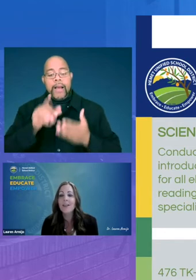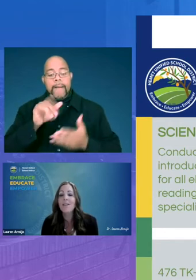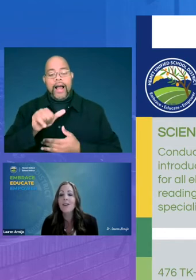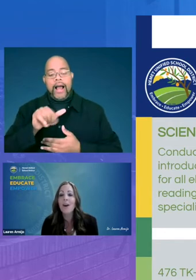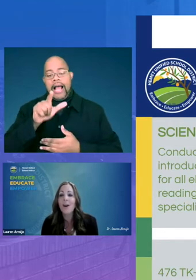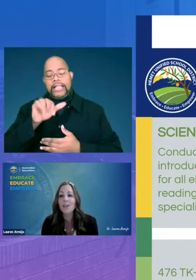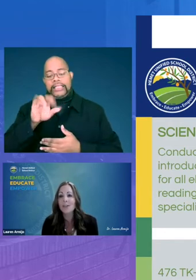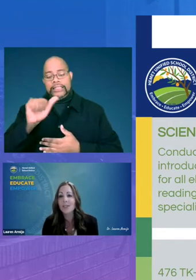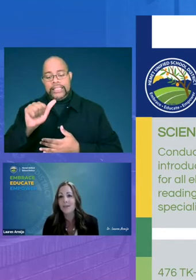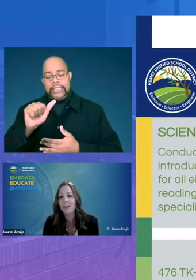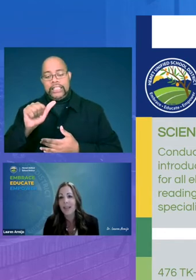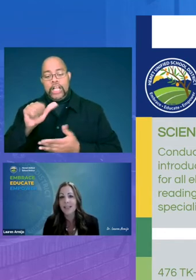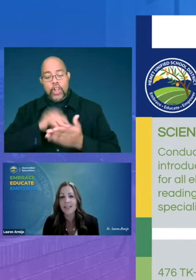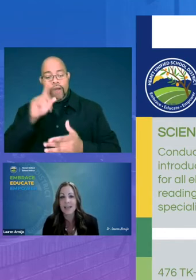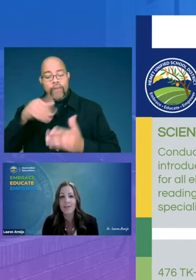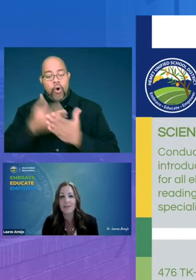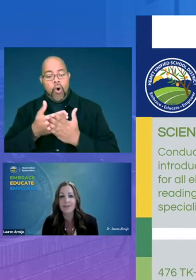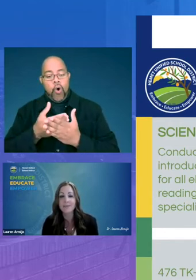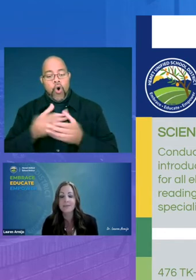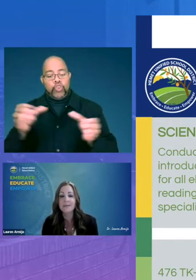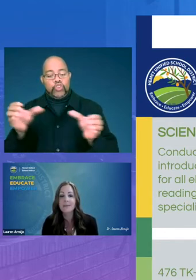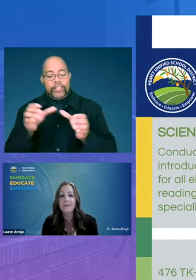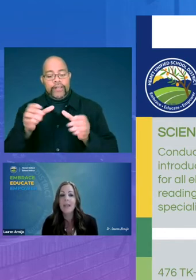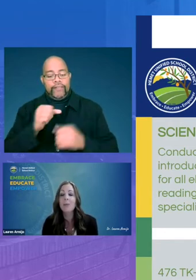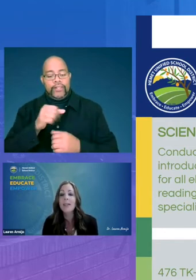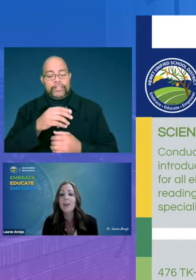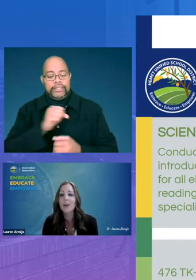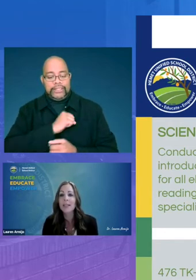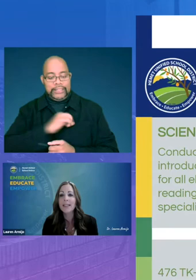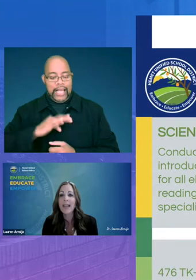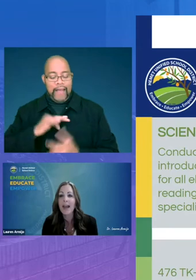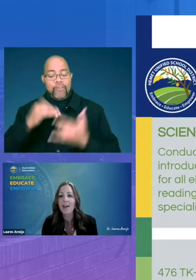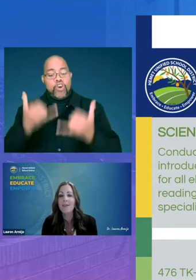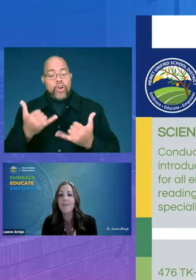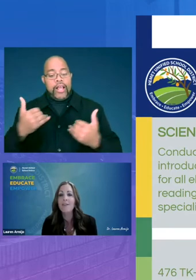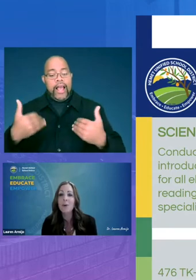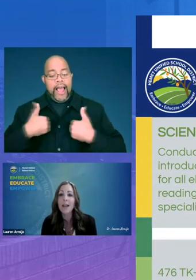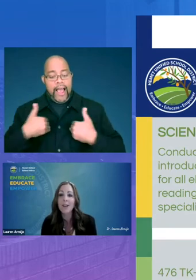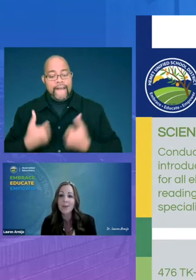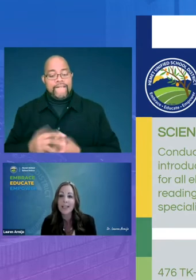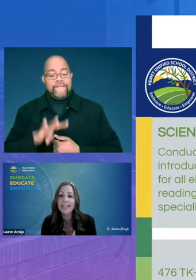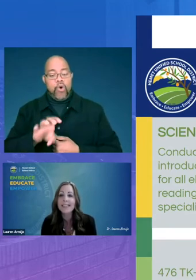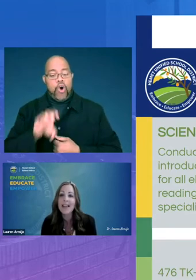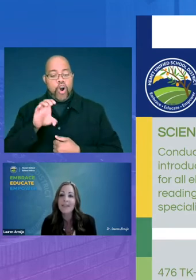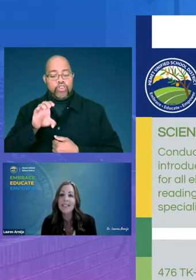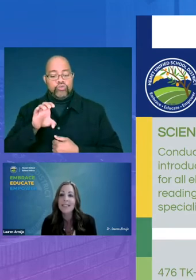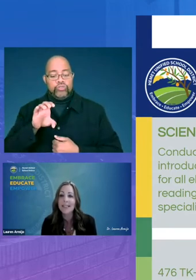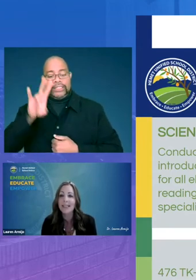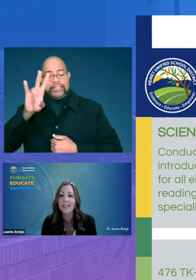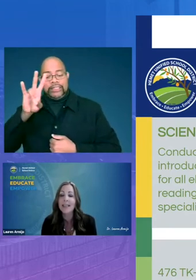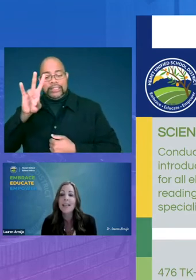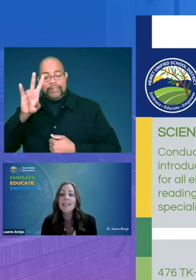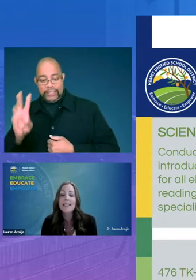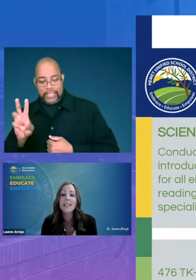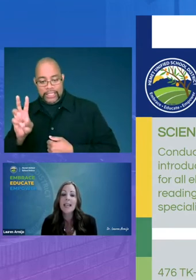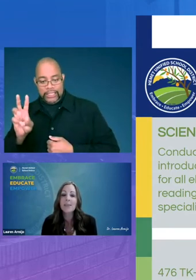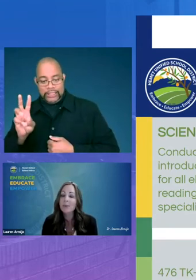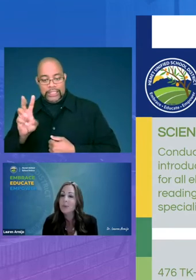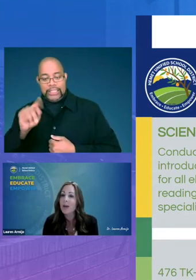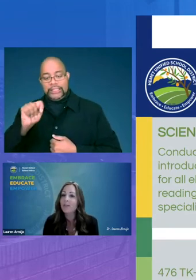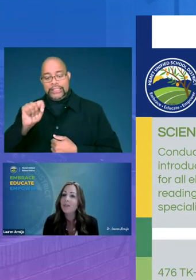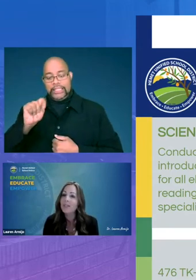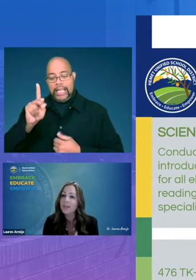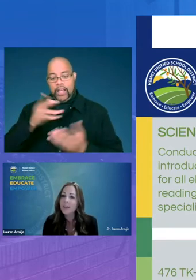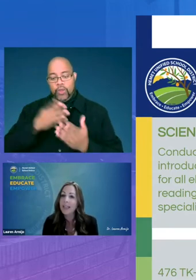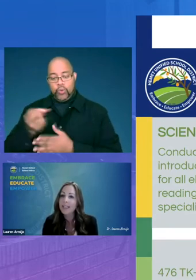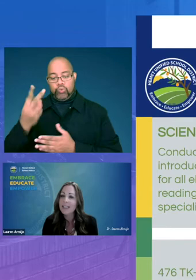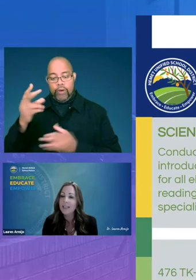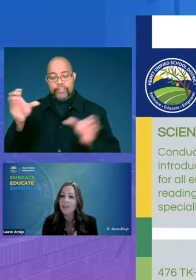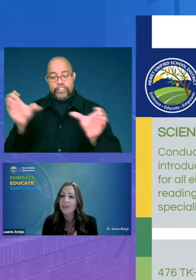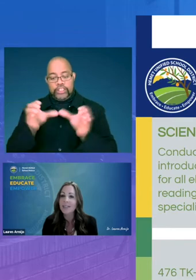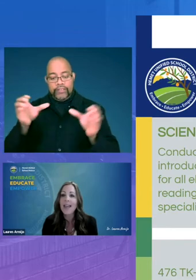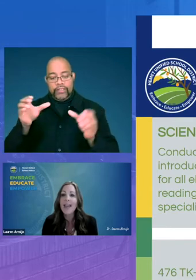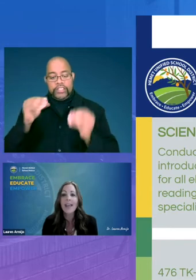for all certificated staff we currently have 476 tk through 12 certificated teachers and